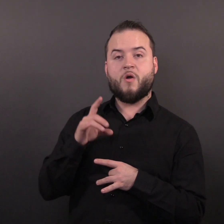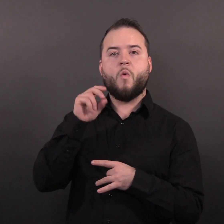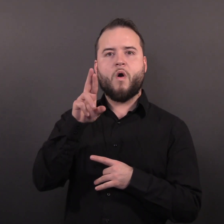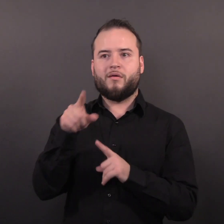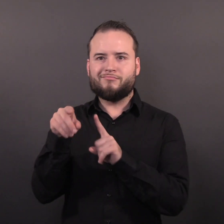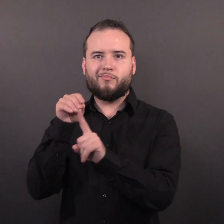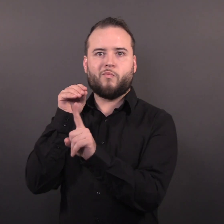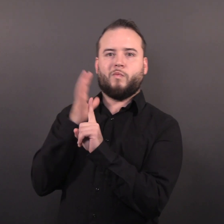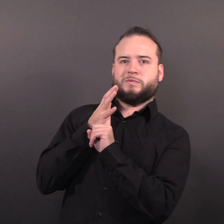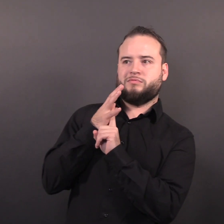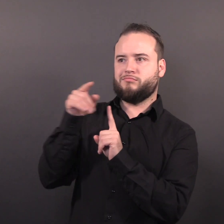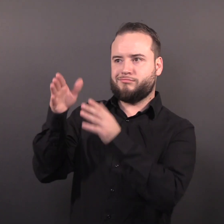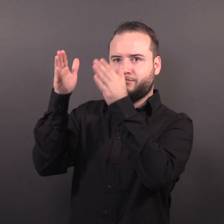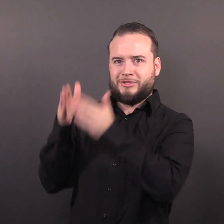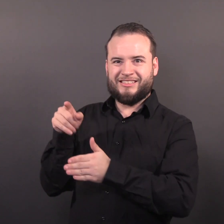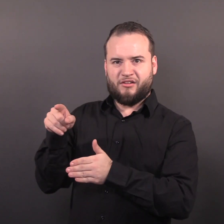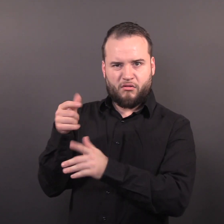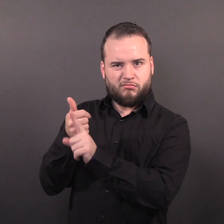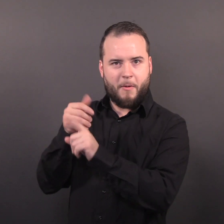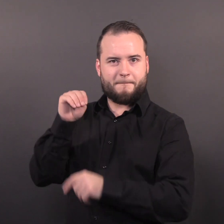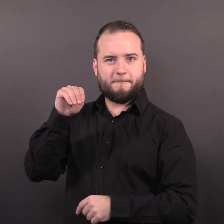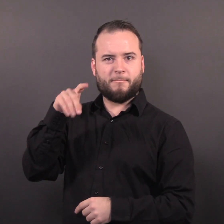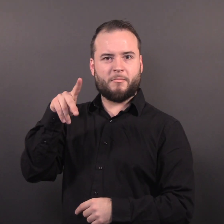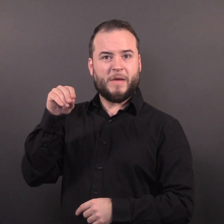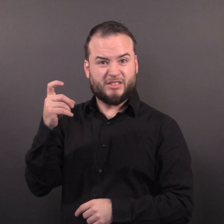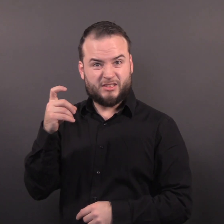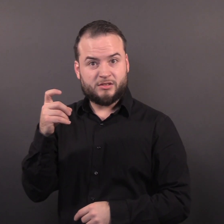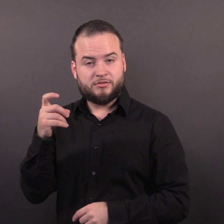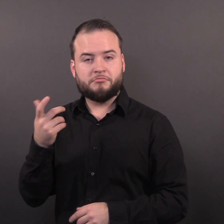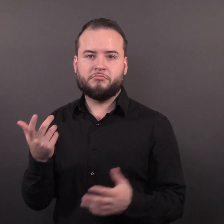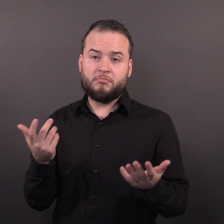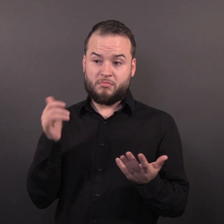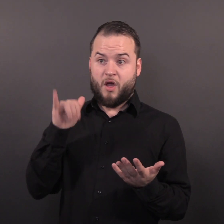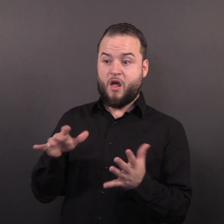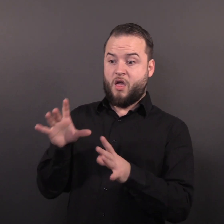Having or being exposed to monkeypox is nothing to be ashamed of.